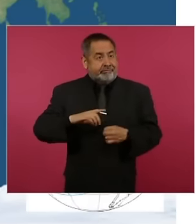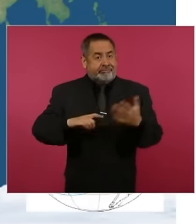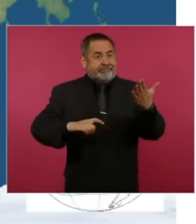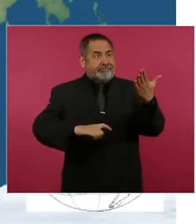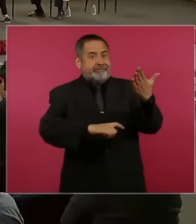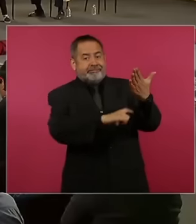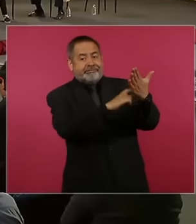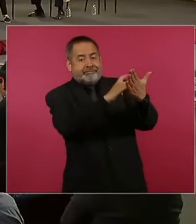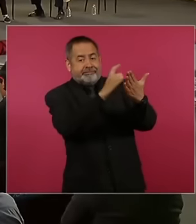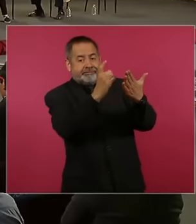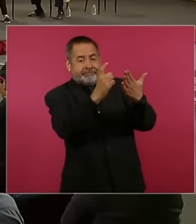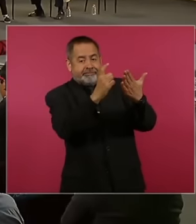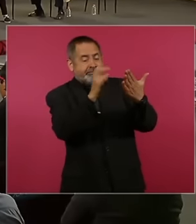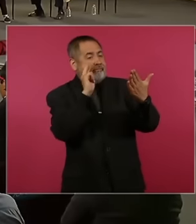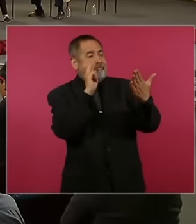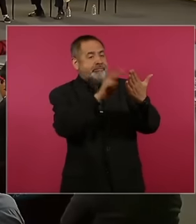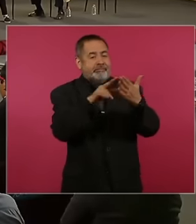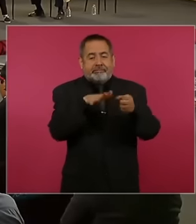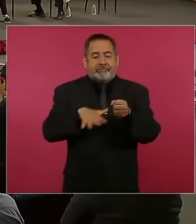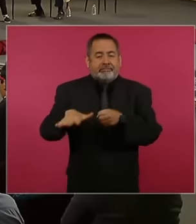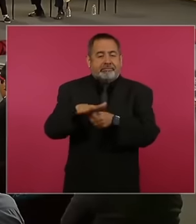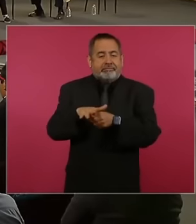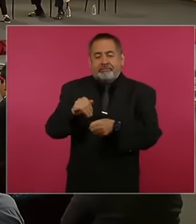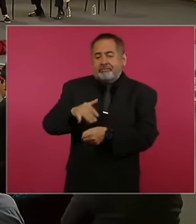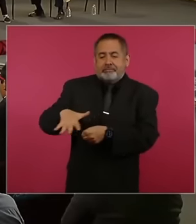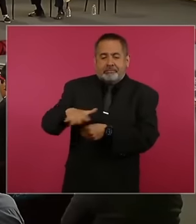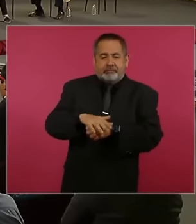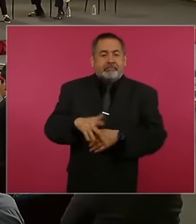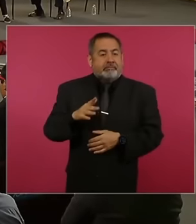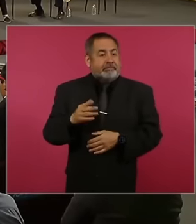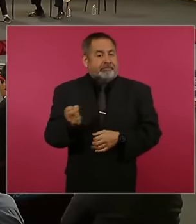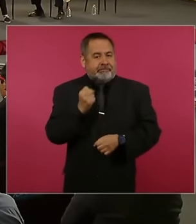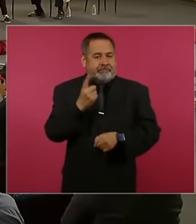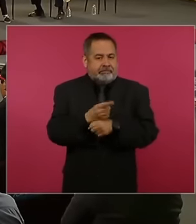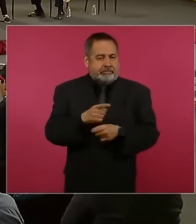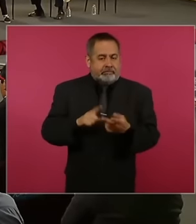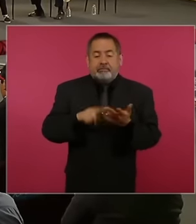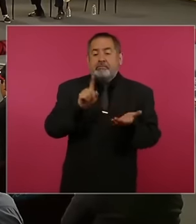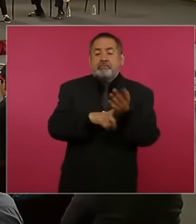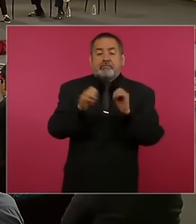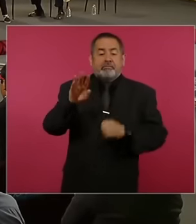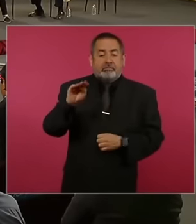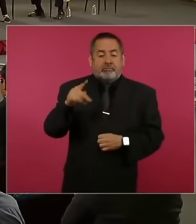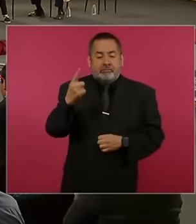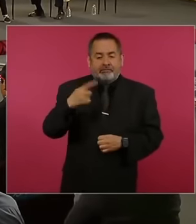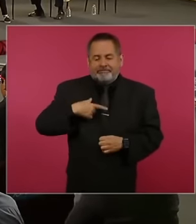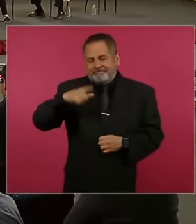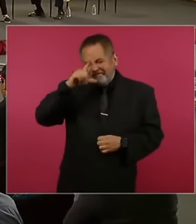it was seen in the Teuantepec ism. Yes, I had a chance in '91, no because although I wrote something